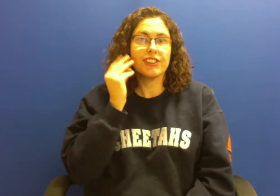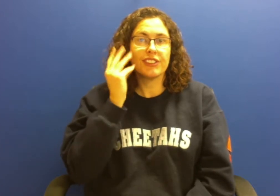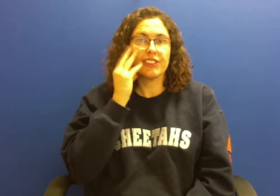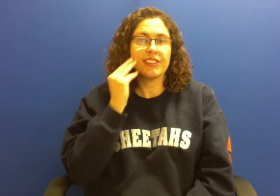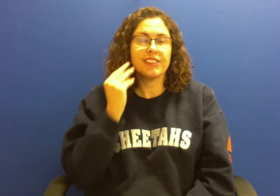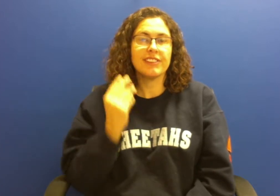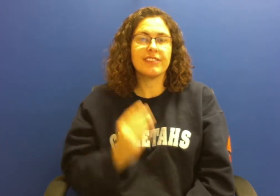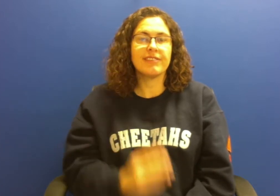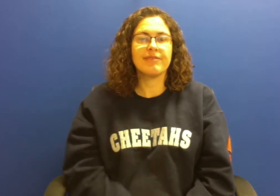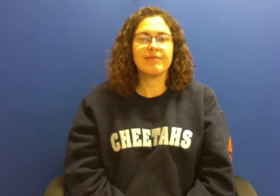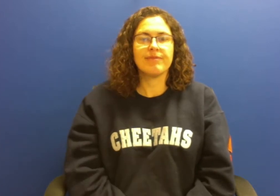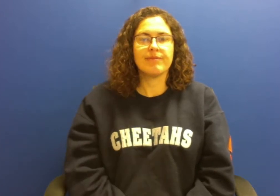peach